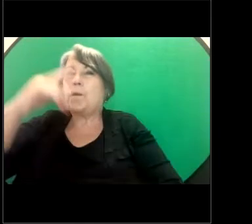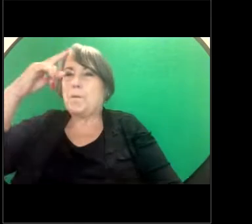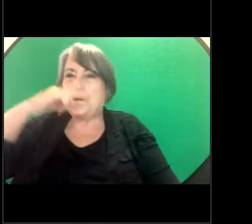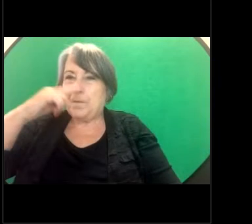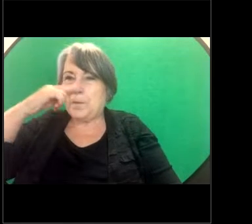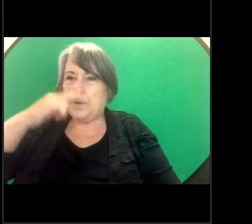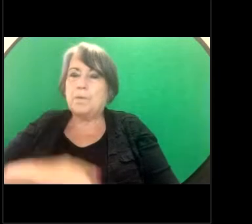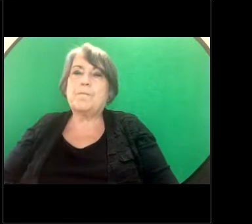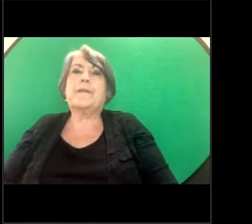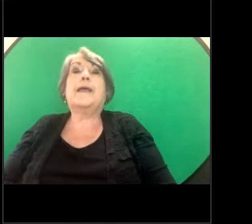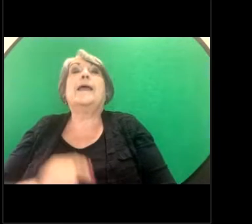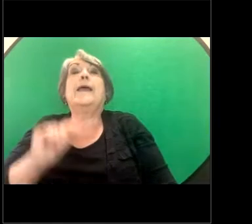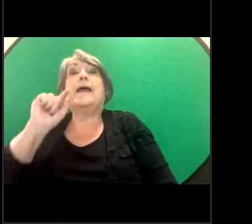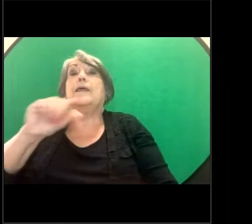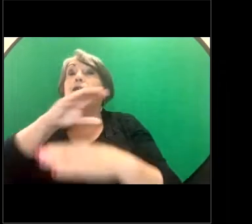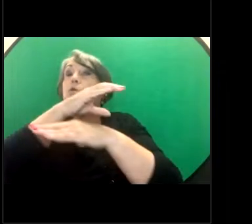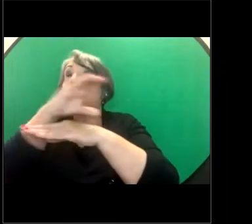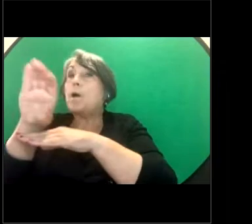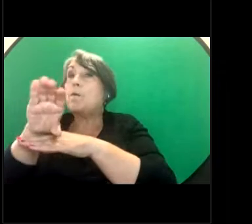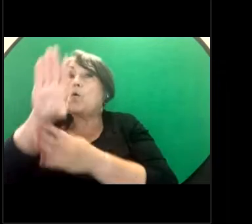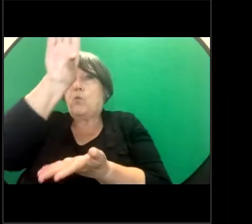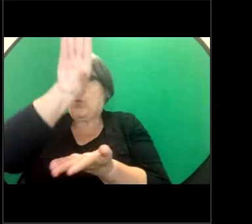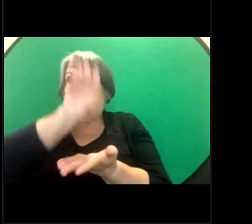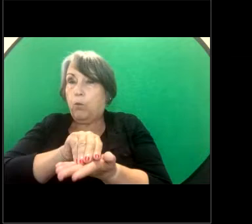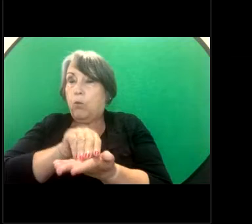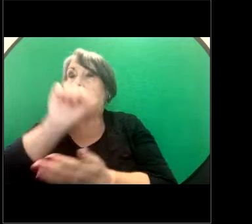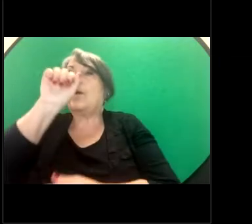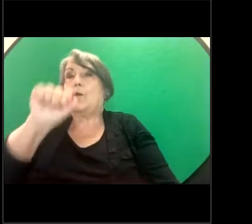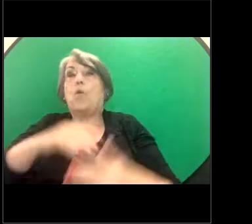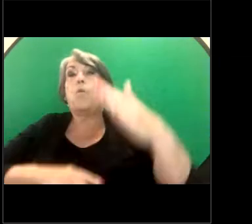to just note the webinar is being recorded and will be uploaded on to our YouTube channel.